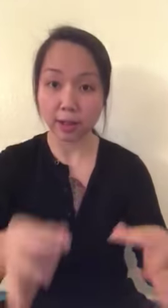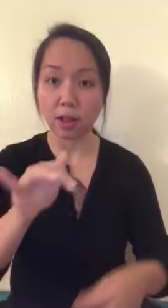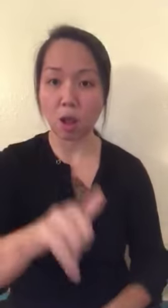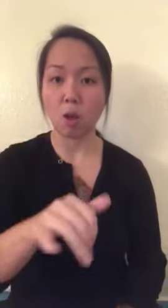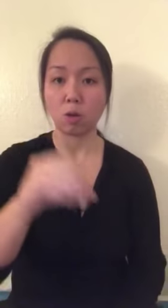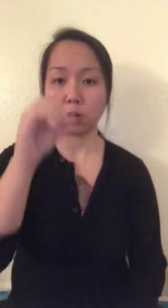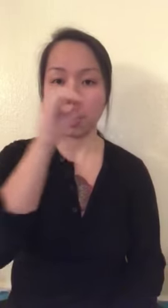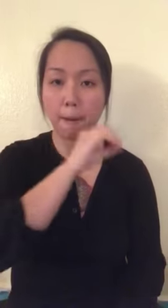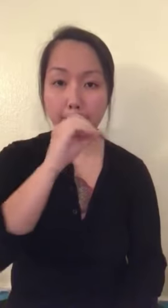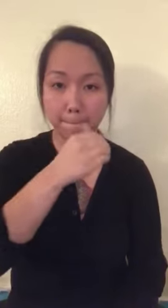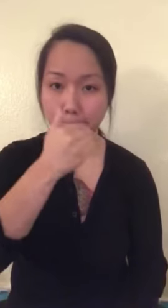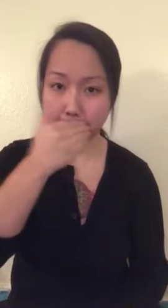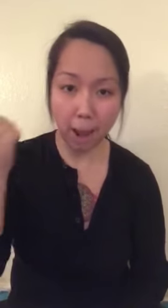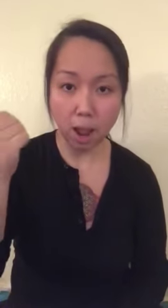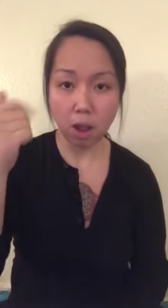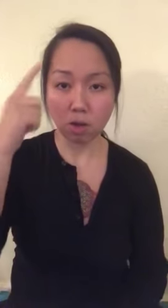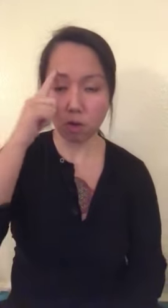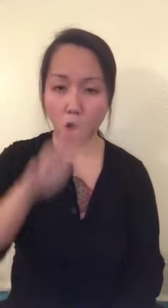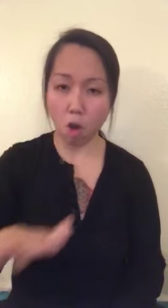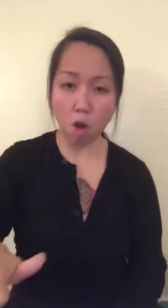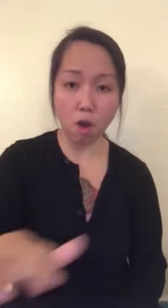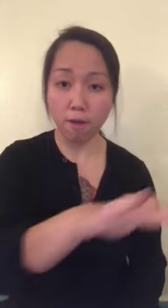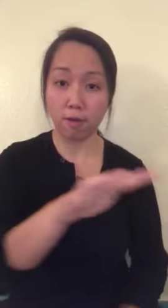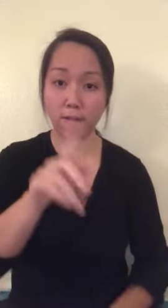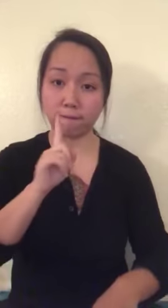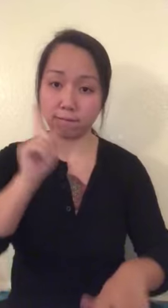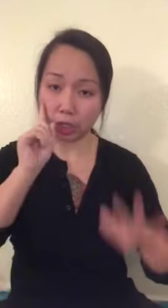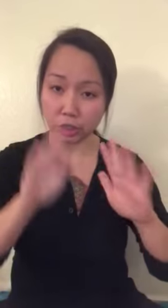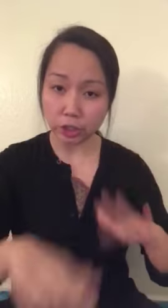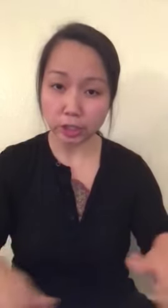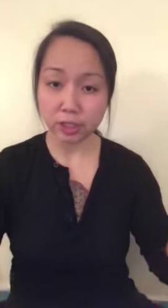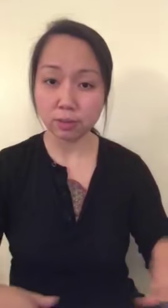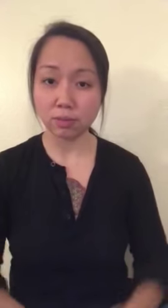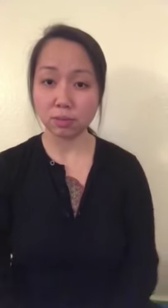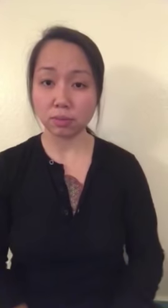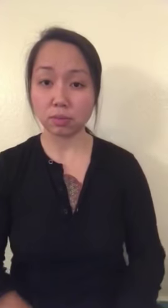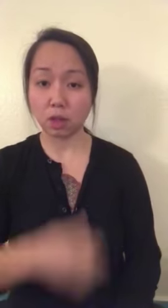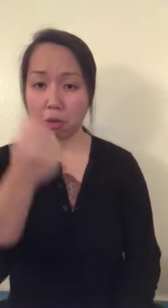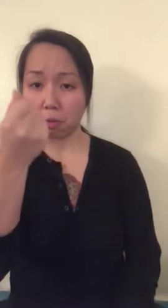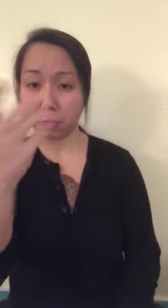Finally, they decided that oralism was the best for all Deaf children.